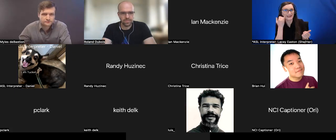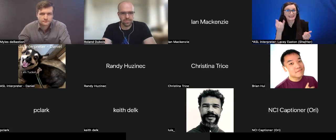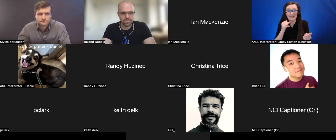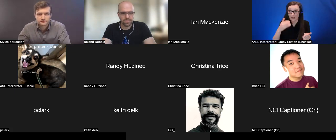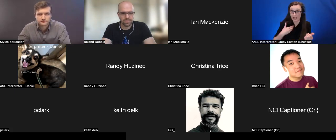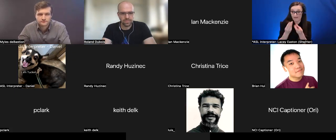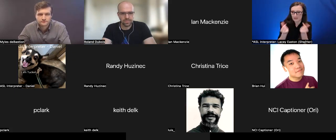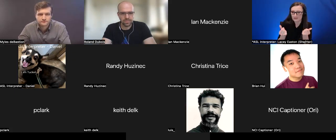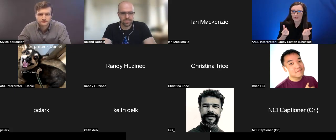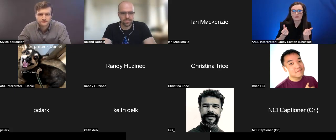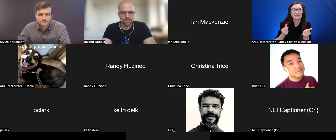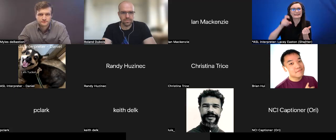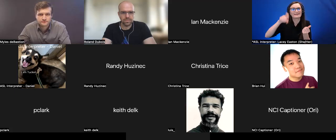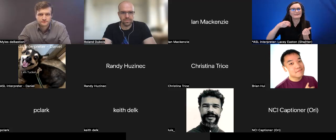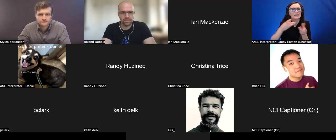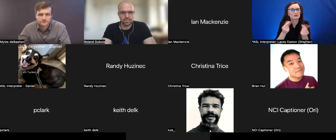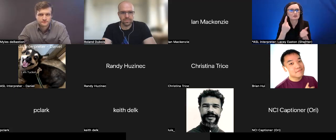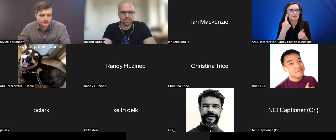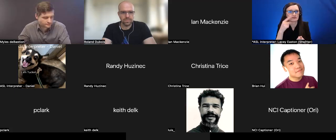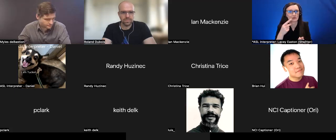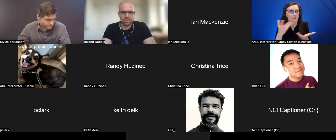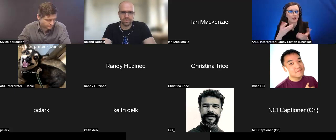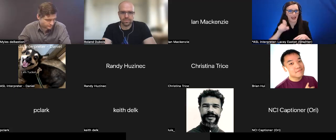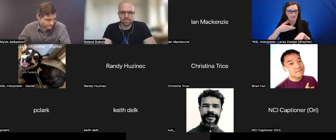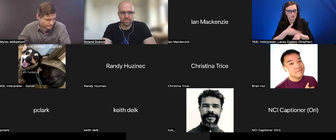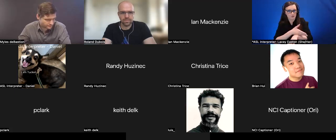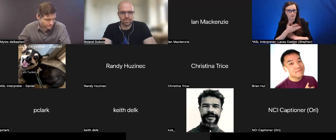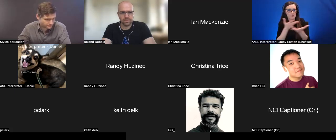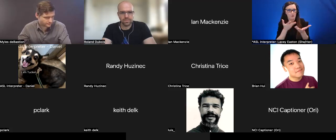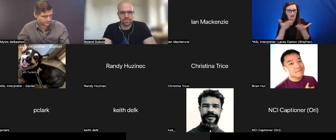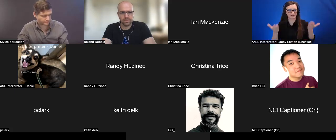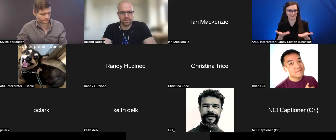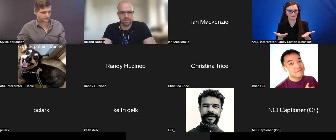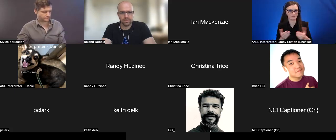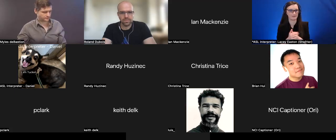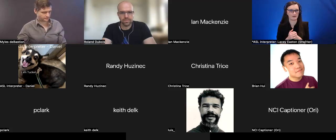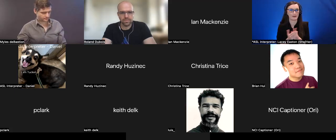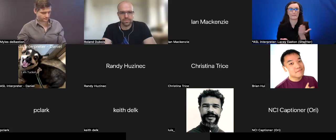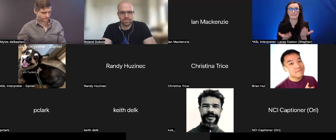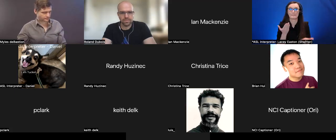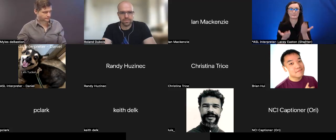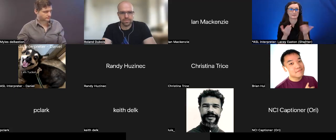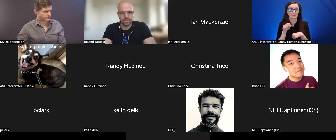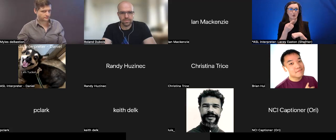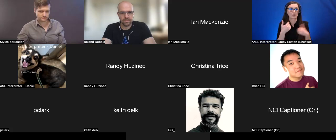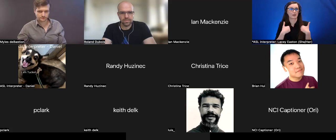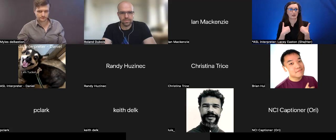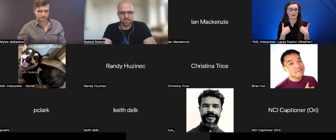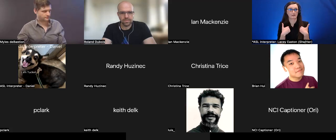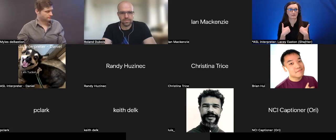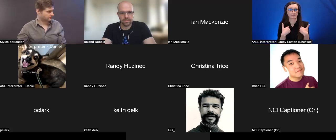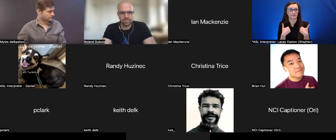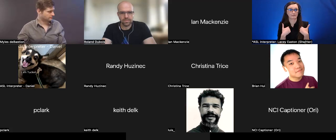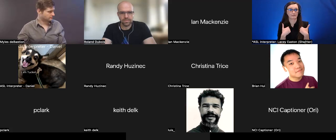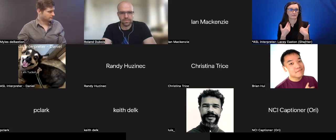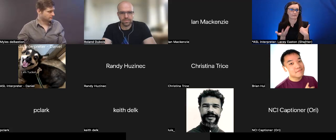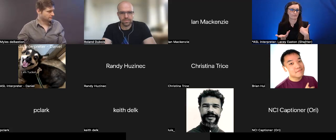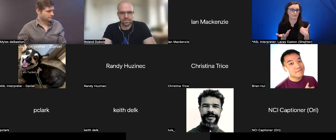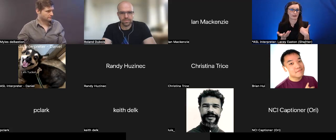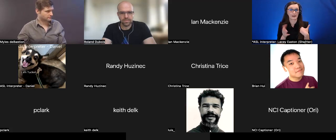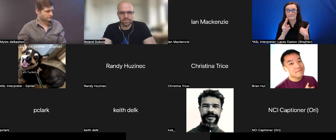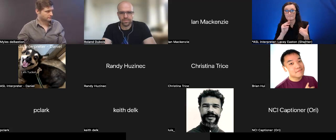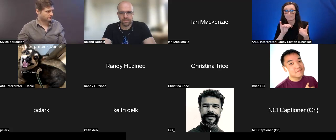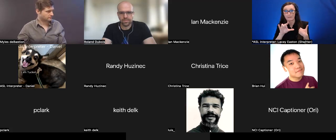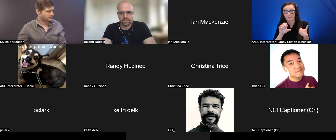What needs to be improved in the space? Because maybe only having -- like Miles said, your comment